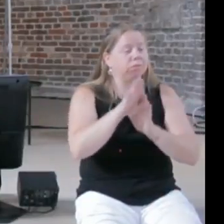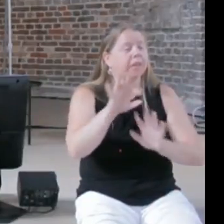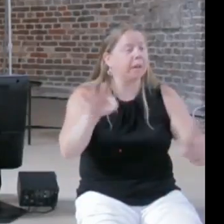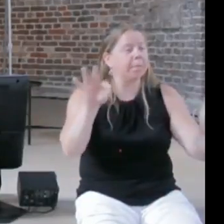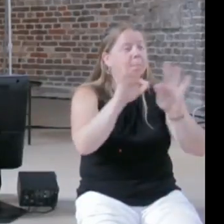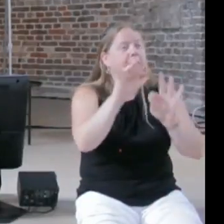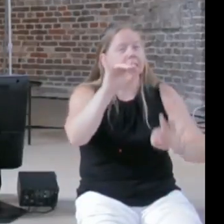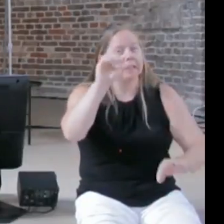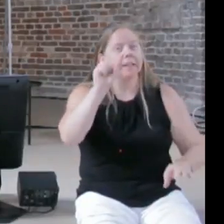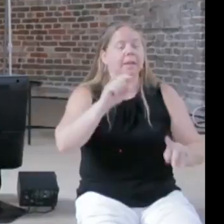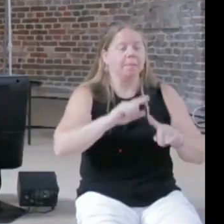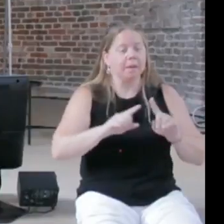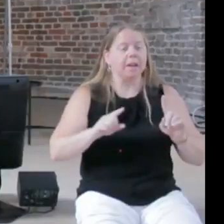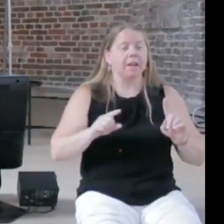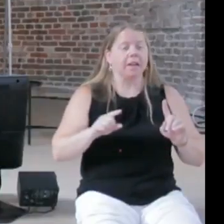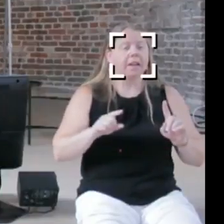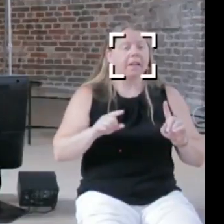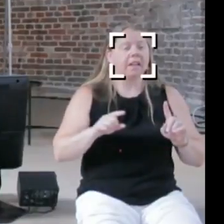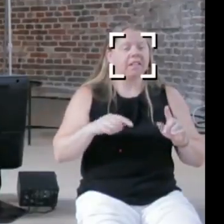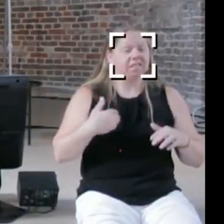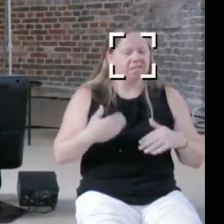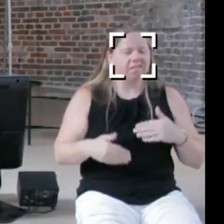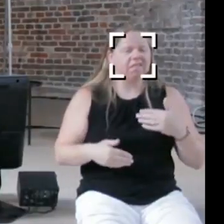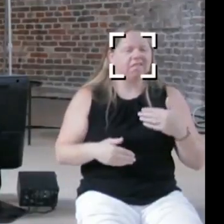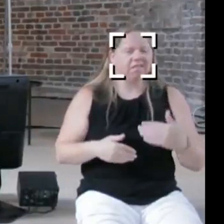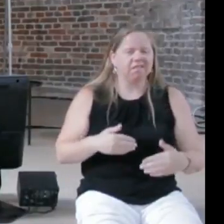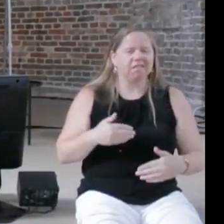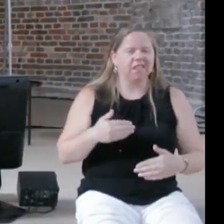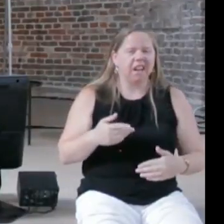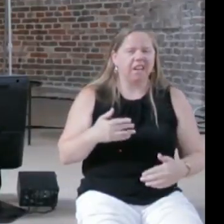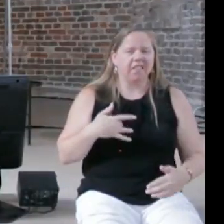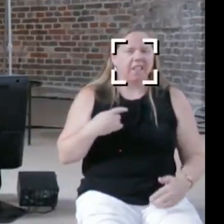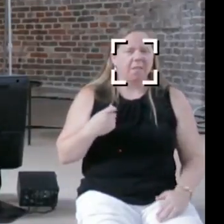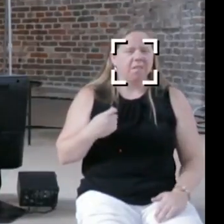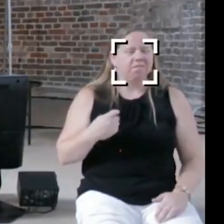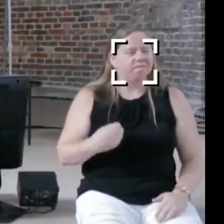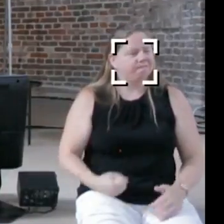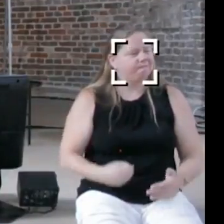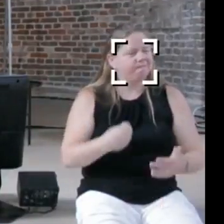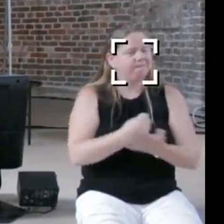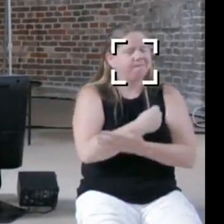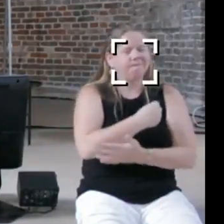slowly disenchanted in different aspects, I think with Joi just said, this example that